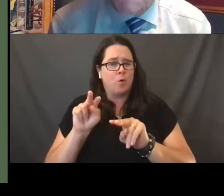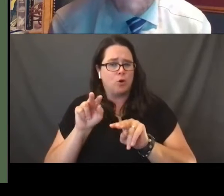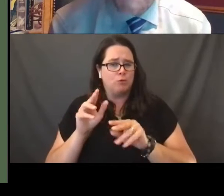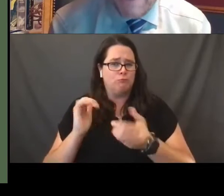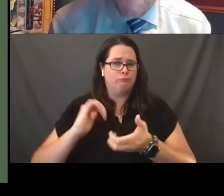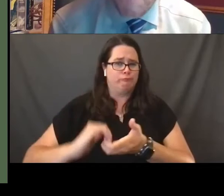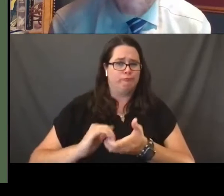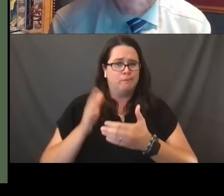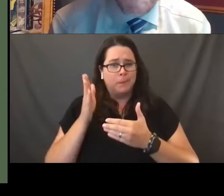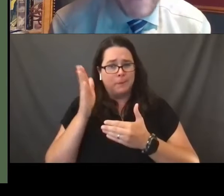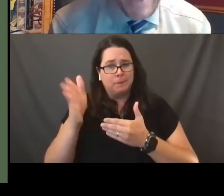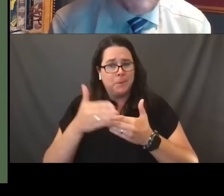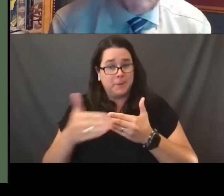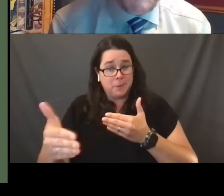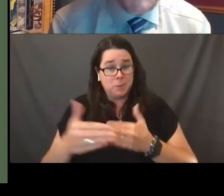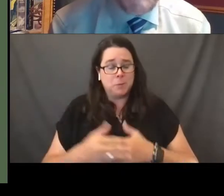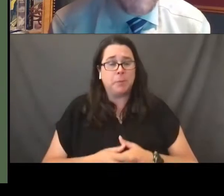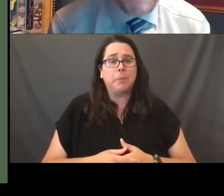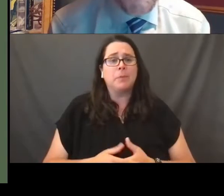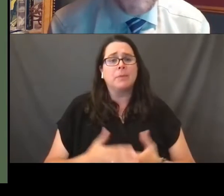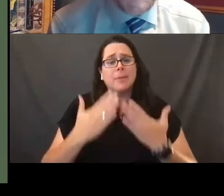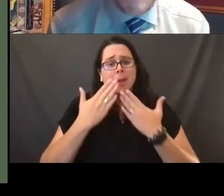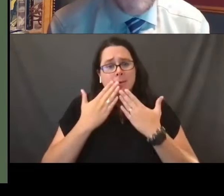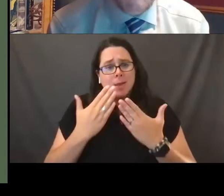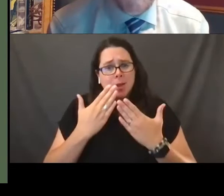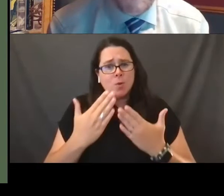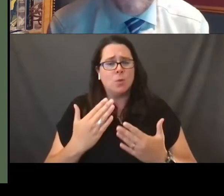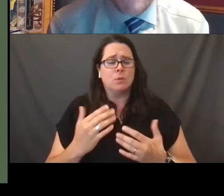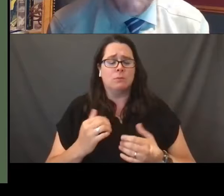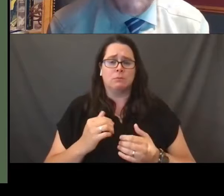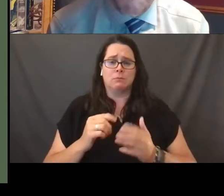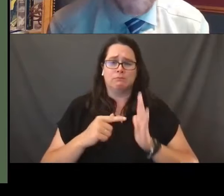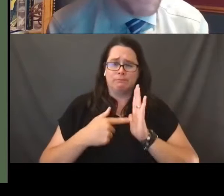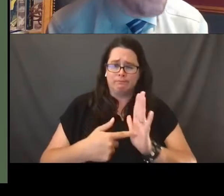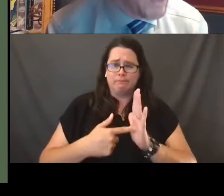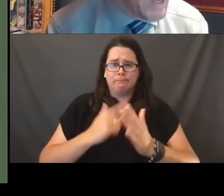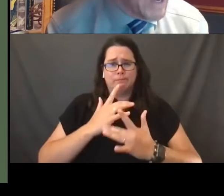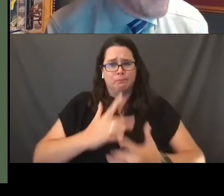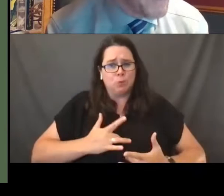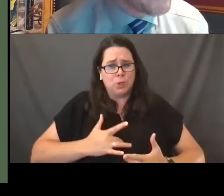in addition to thanking all of you and expressing my great appreciation for inviting me to be with you